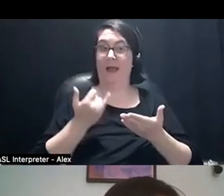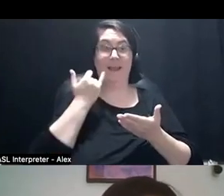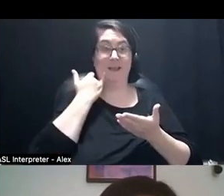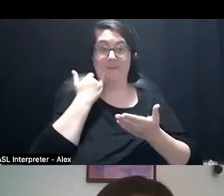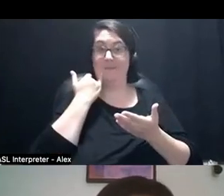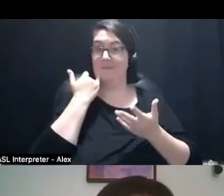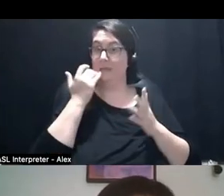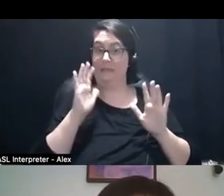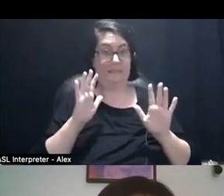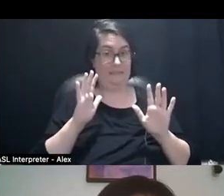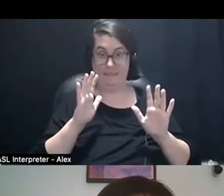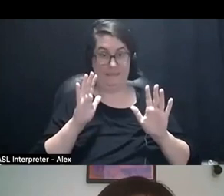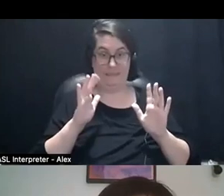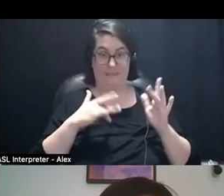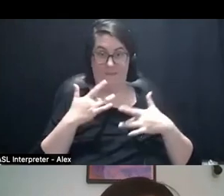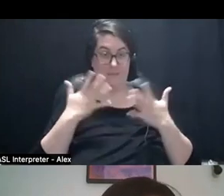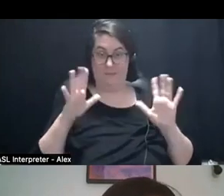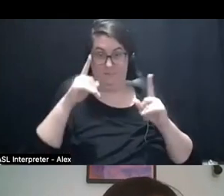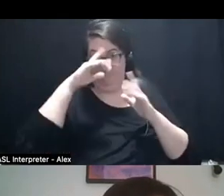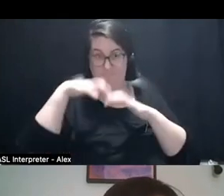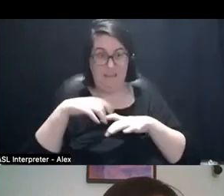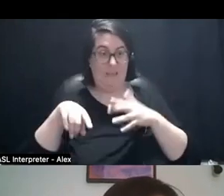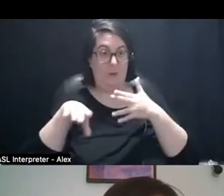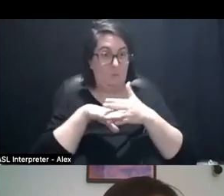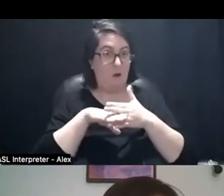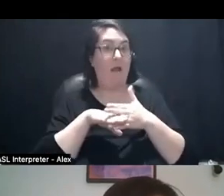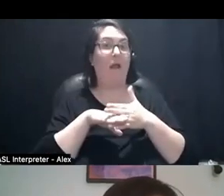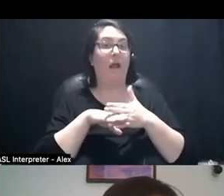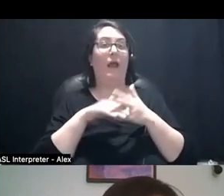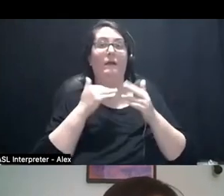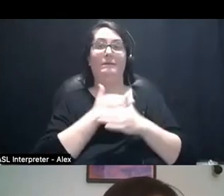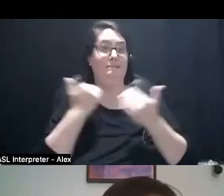if you are feeling like you need a break, if you're feeling like, I'm done.